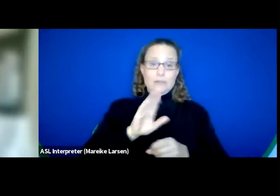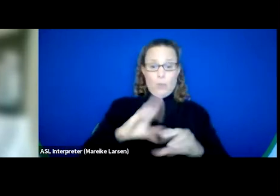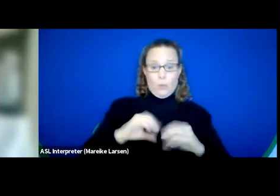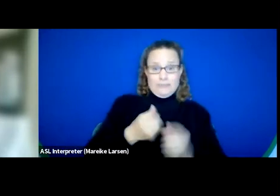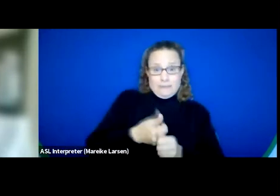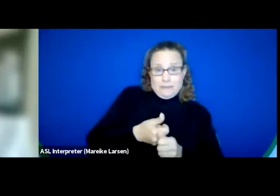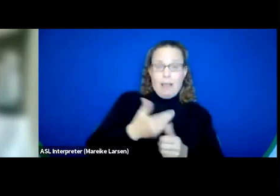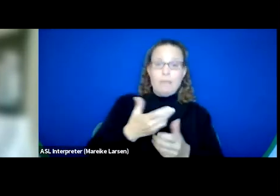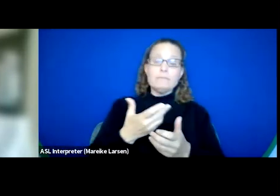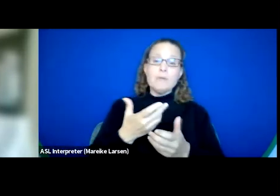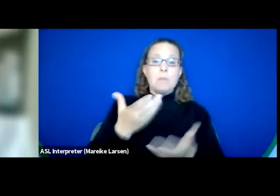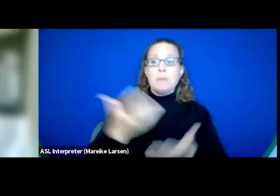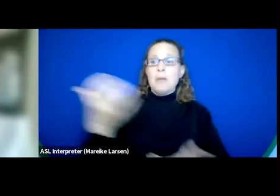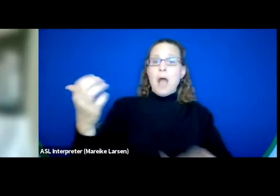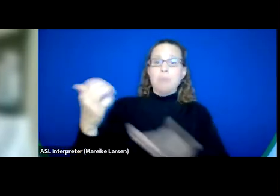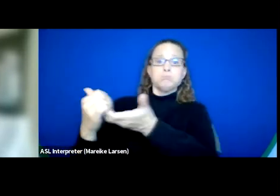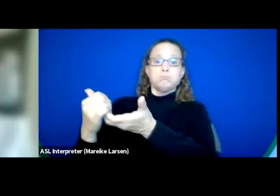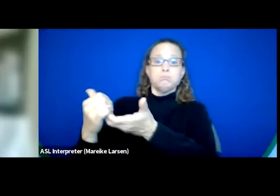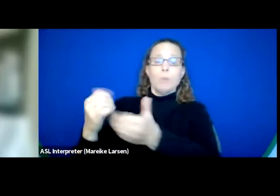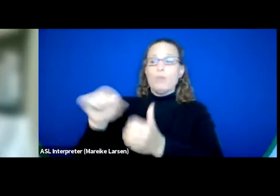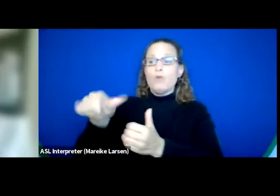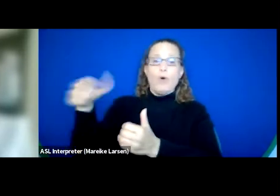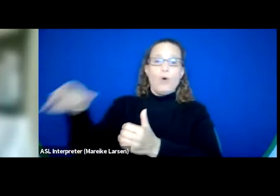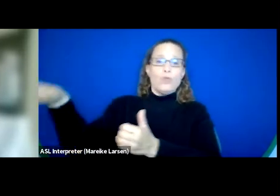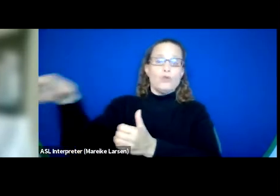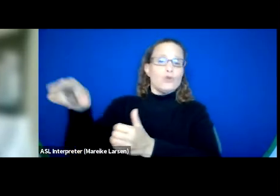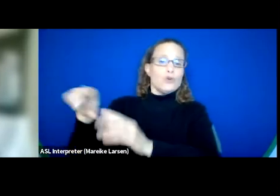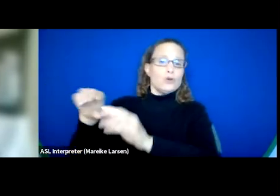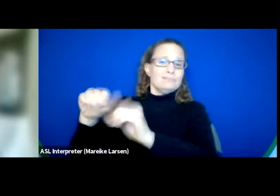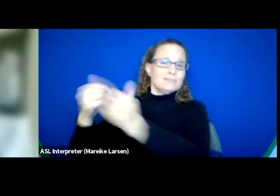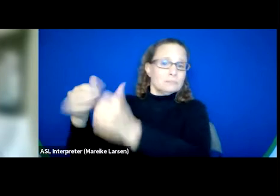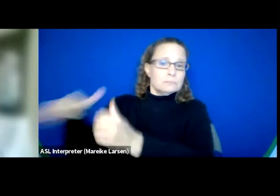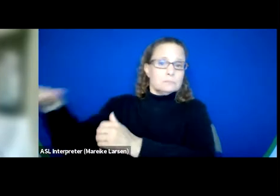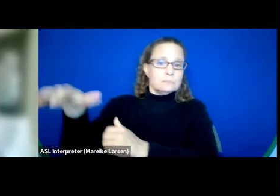to partner with other area associations that are doing that work.